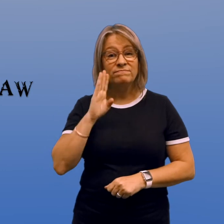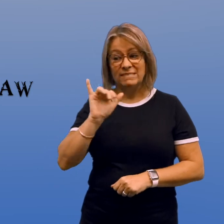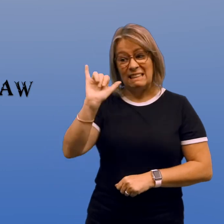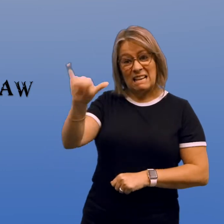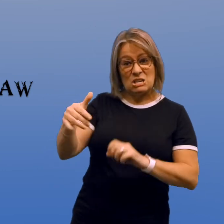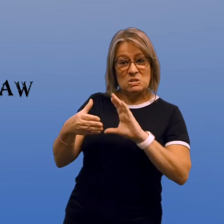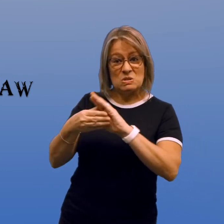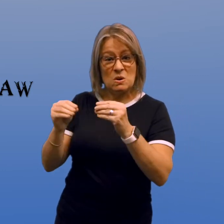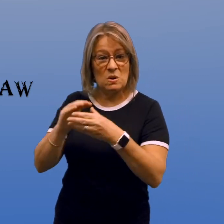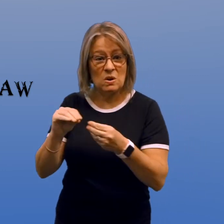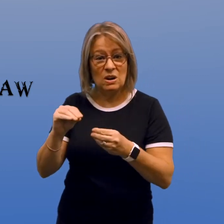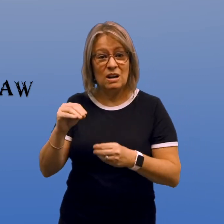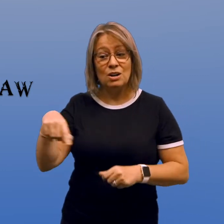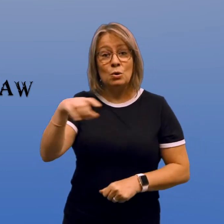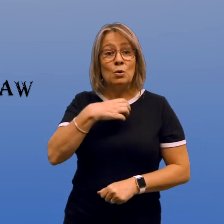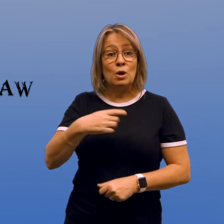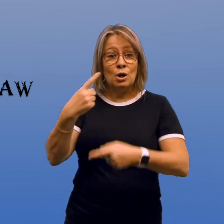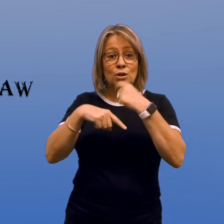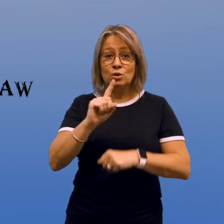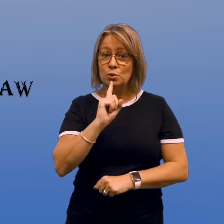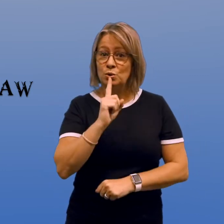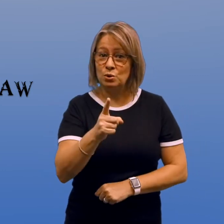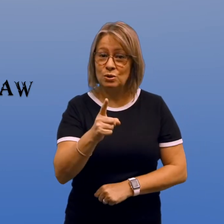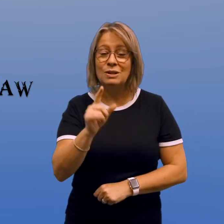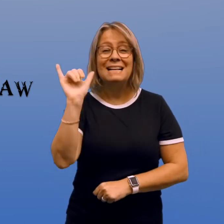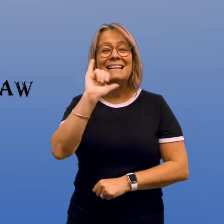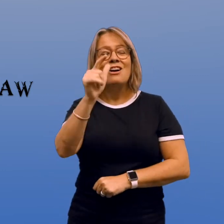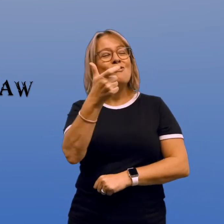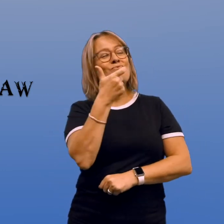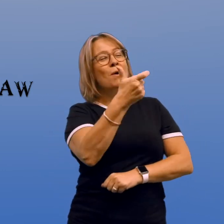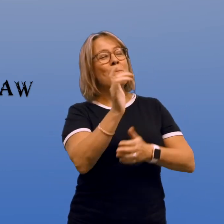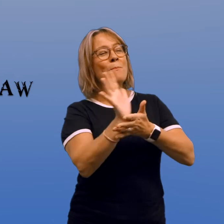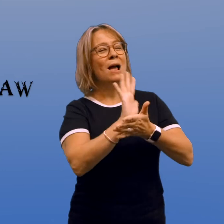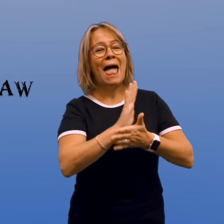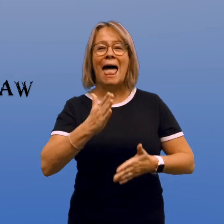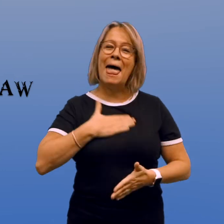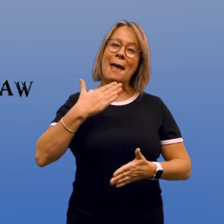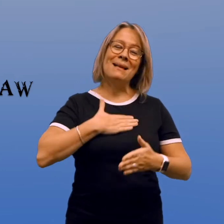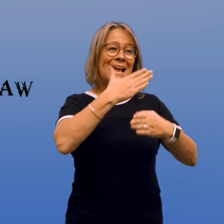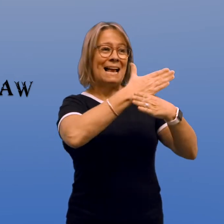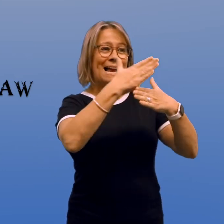but in this case, they don't come with a happily ever after ending,